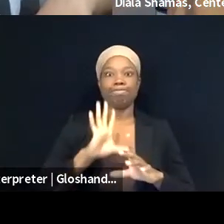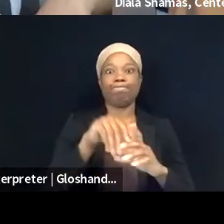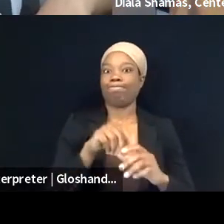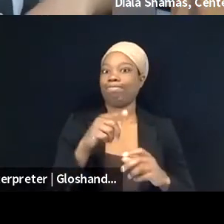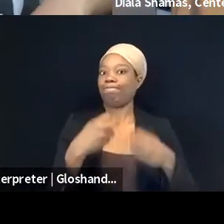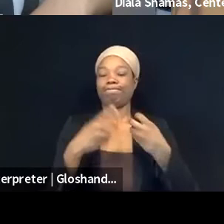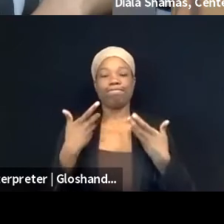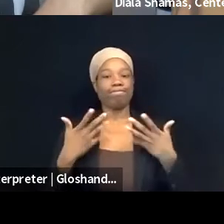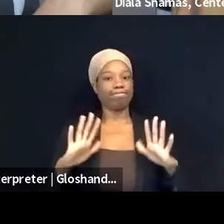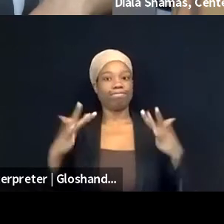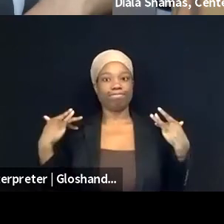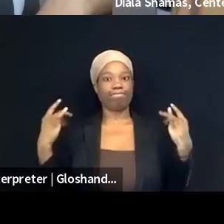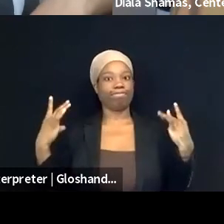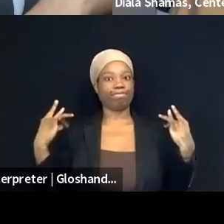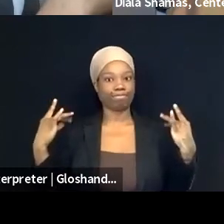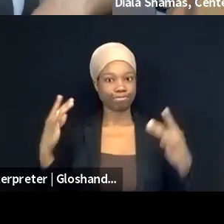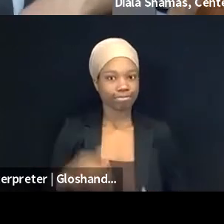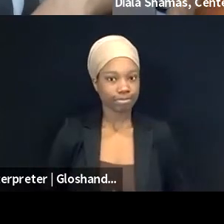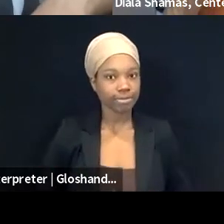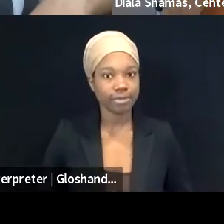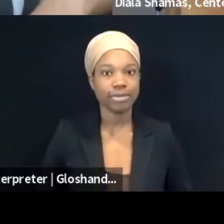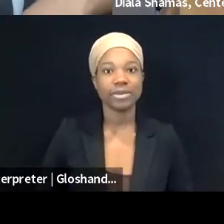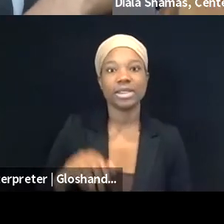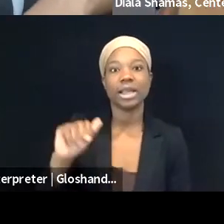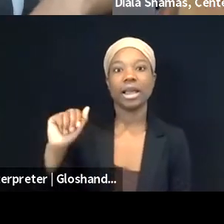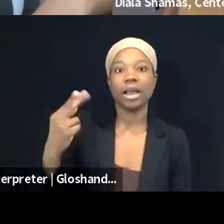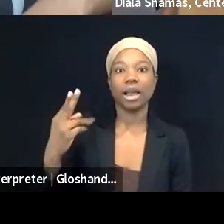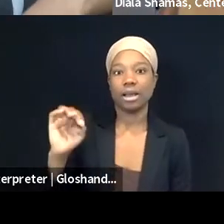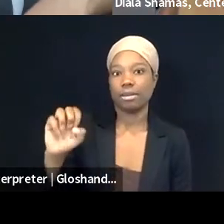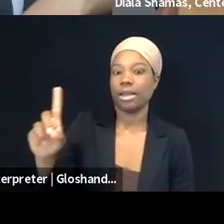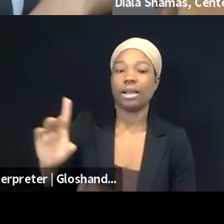Yeah, thank you, Diala. Obviously you all see, we have brilliant council and I'm thankful.